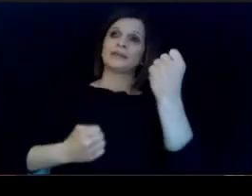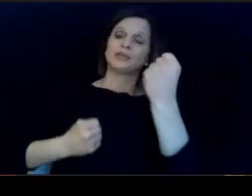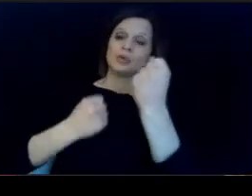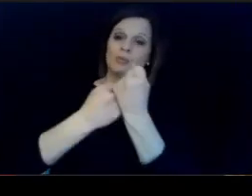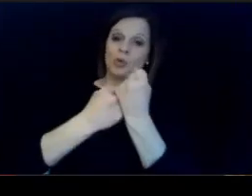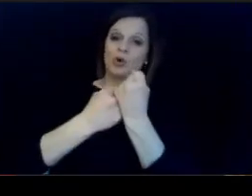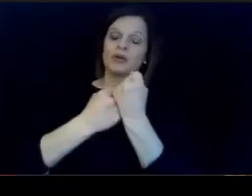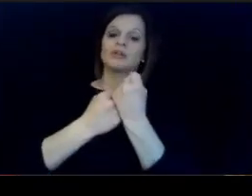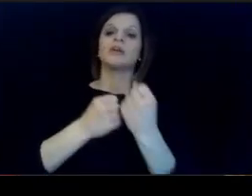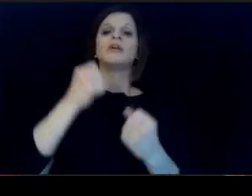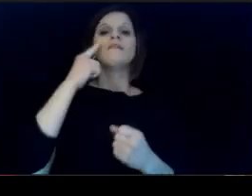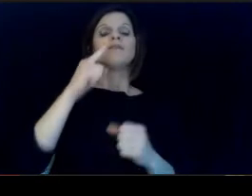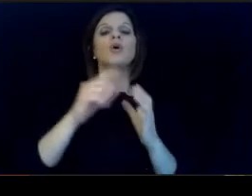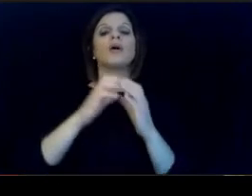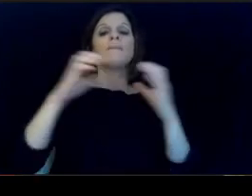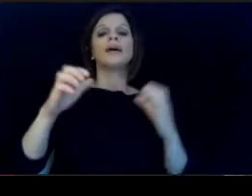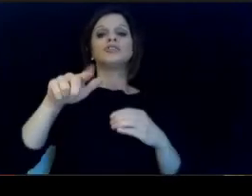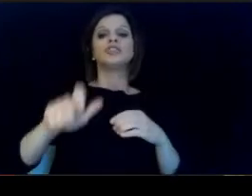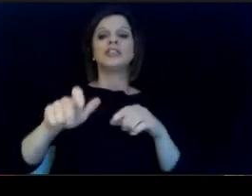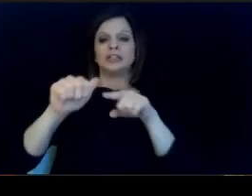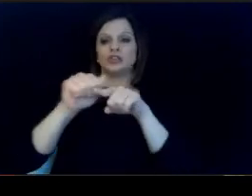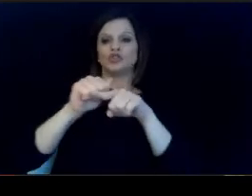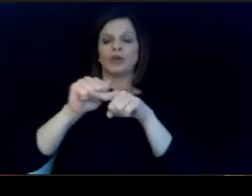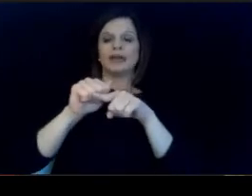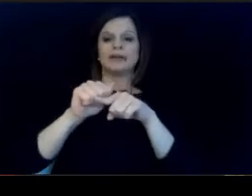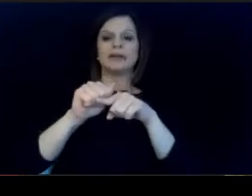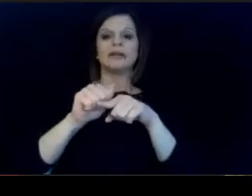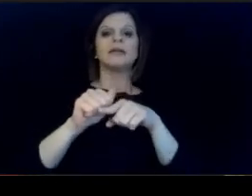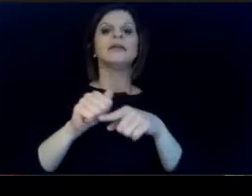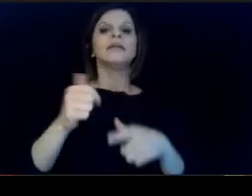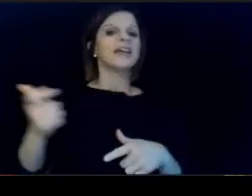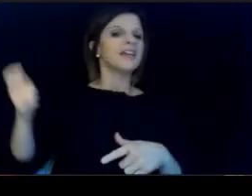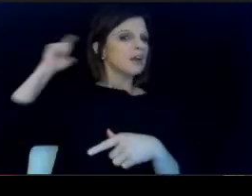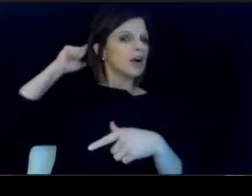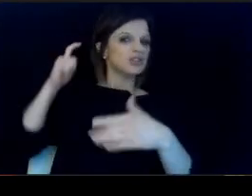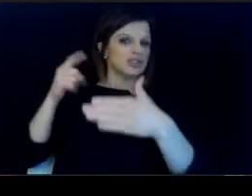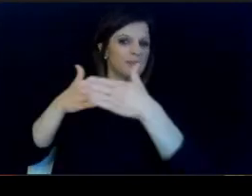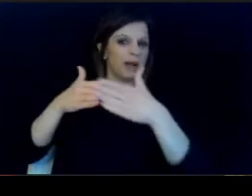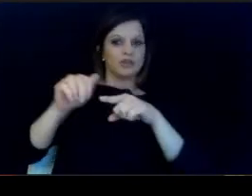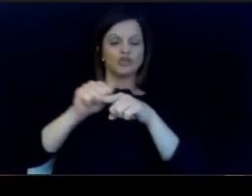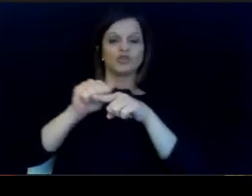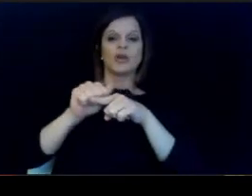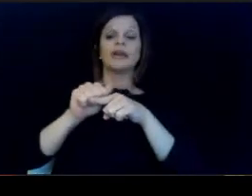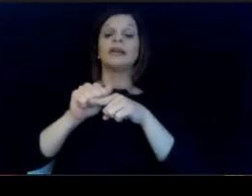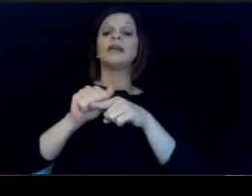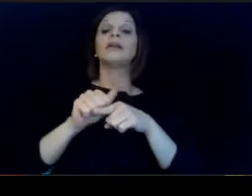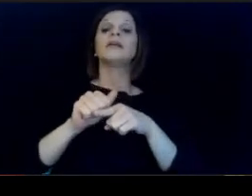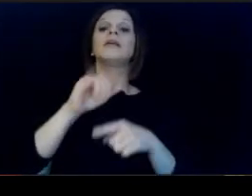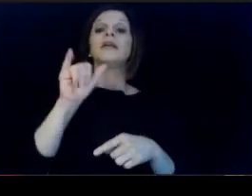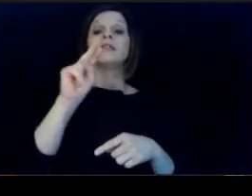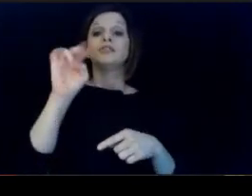needed implicit bias training for faculty and school staff. Across our communities. In the gene meeting at the Kentucky Board of.